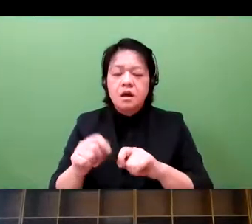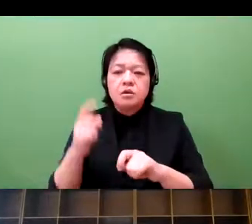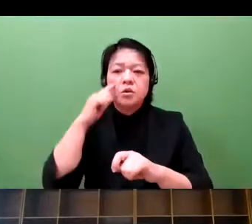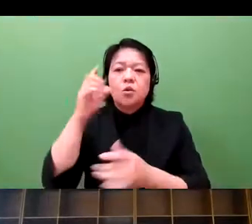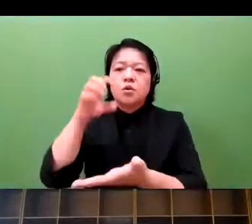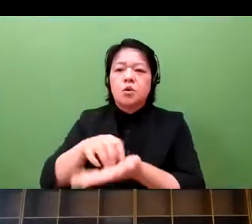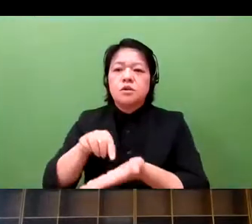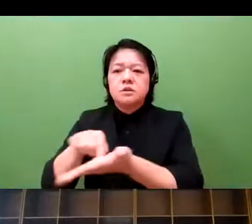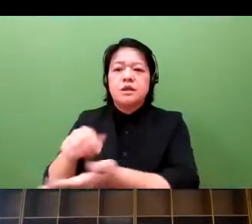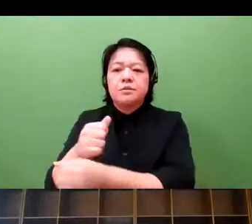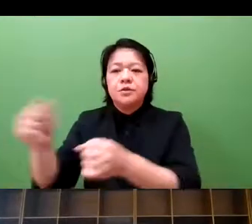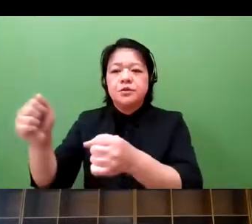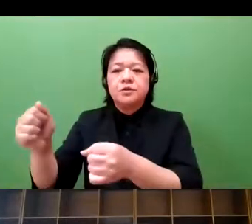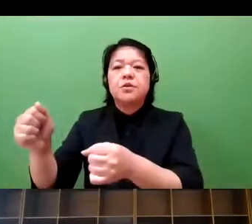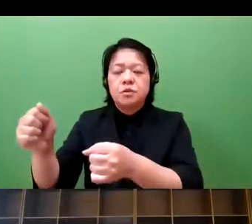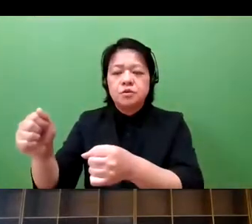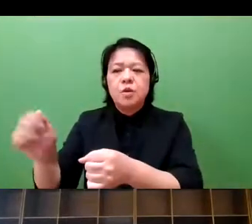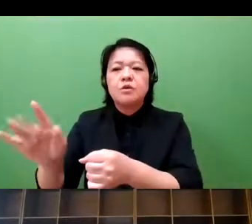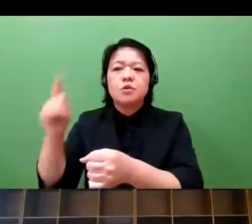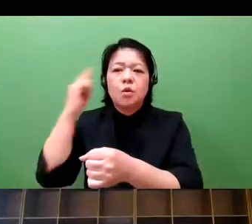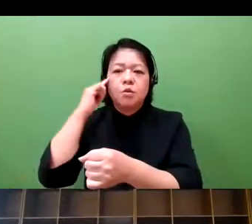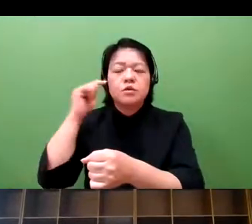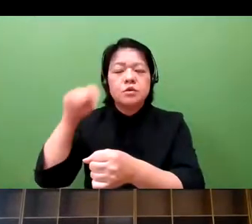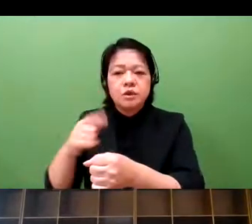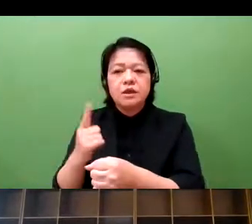Of course, we have to make a decision whether we should